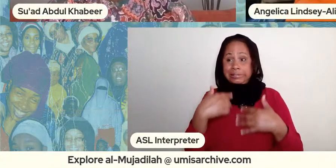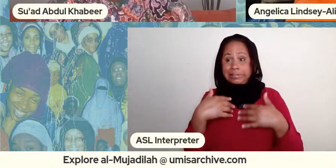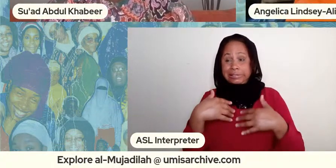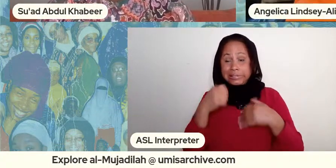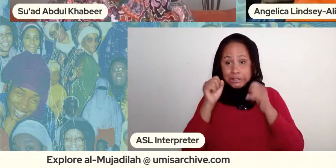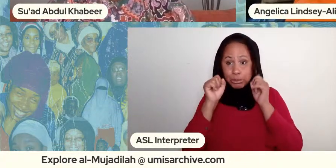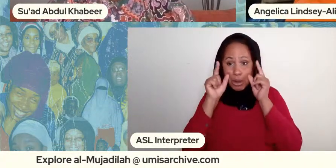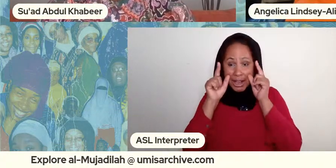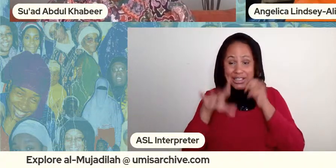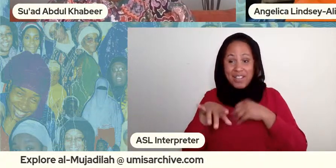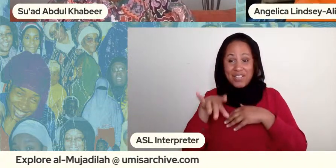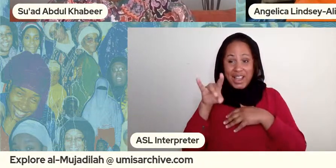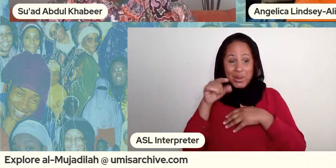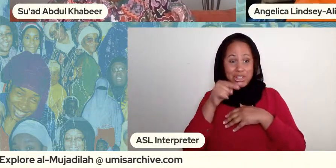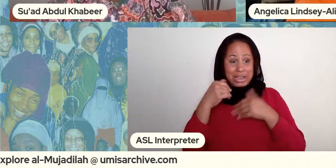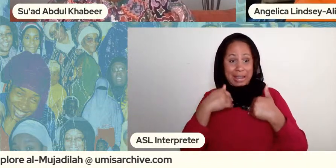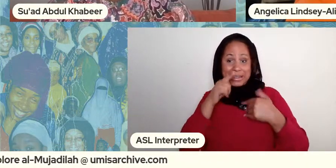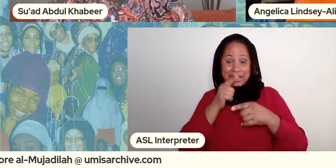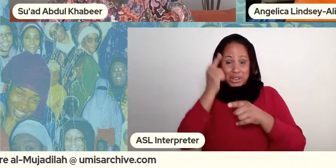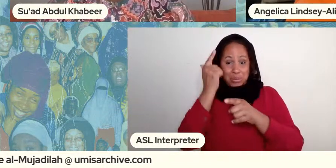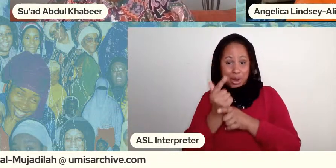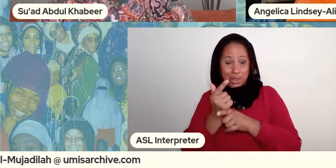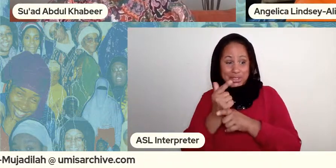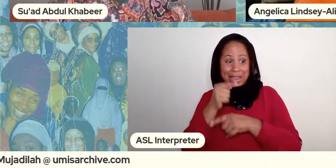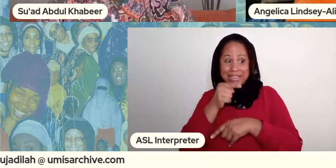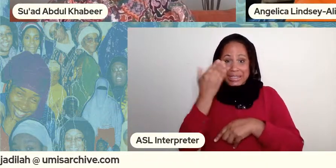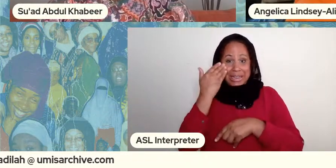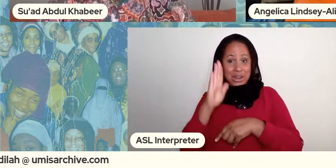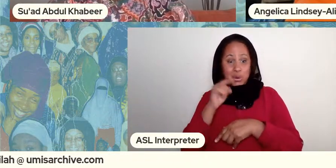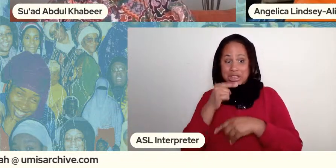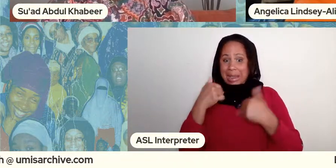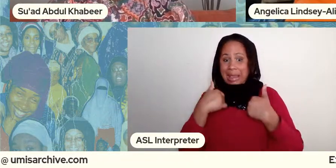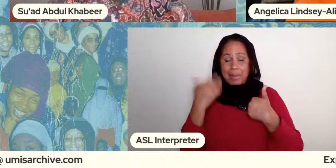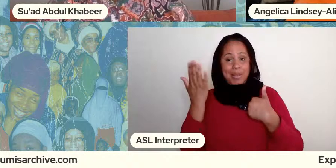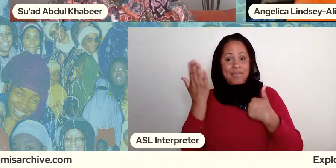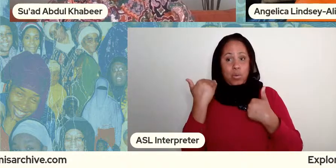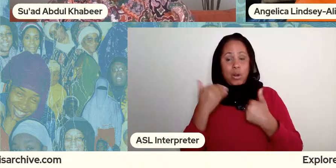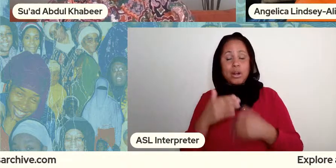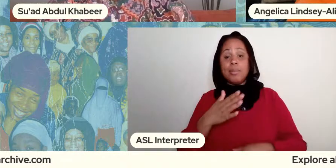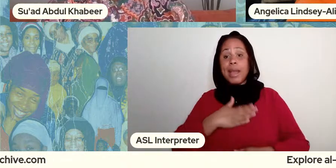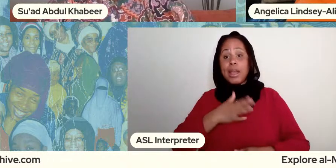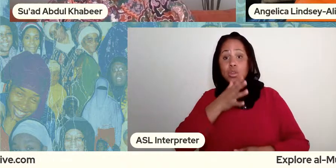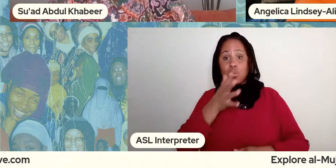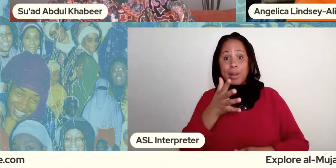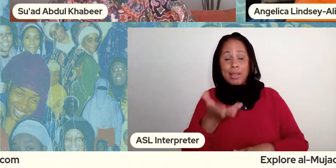my grandmother passed away in a house alone after a decades-long